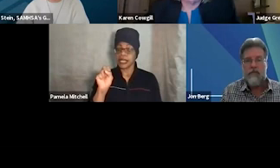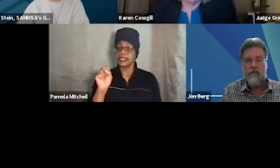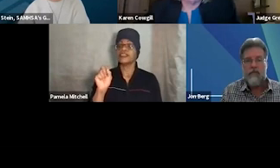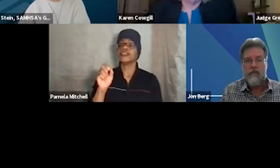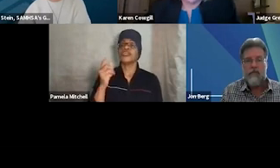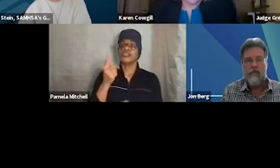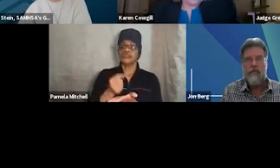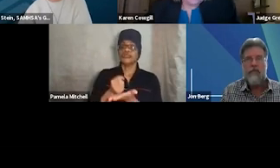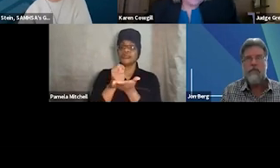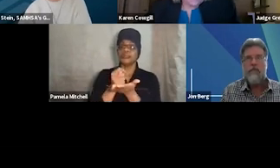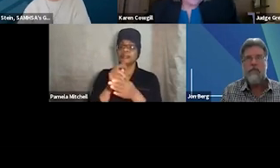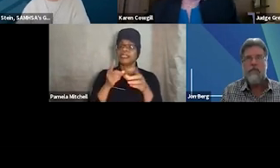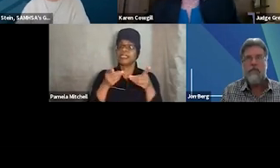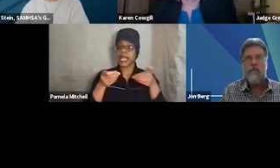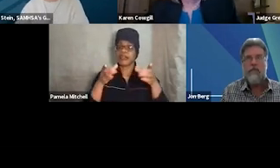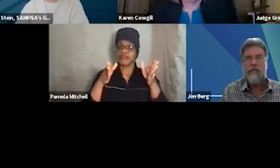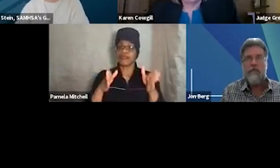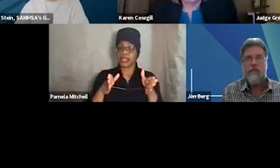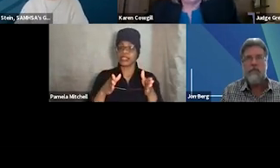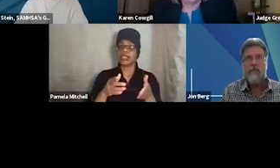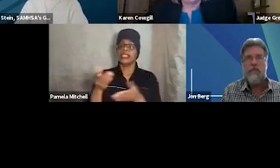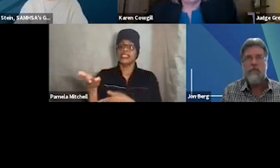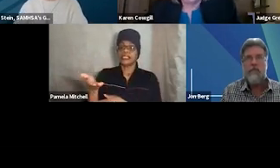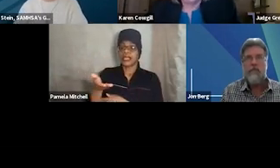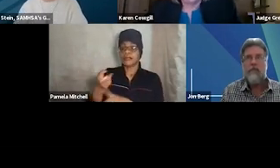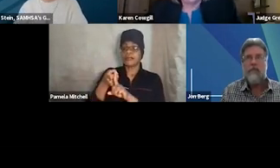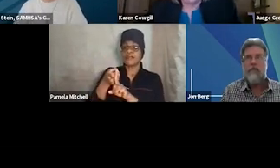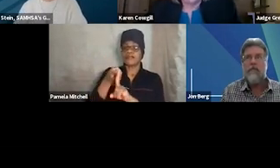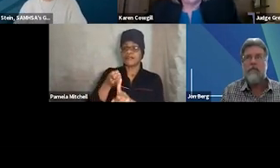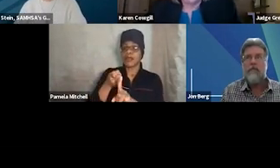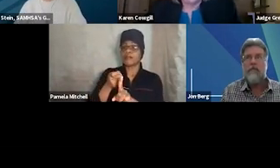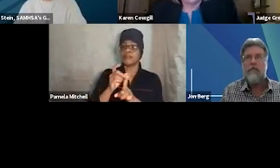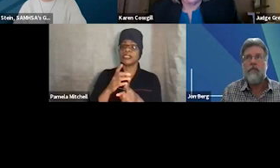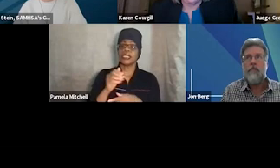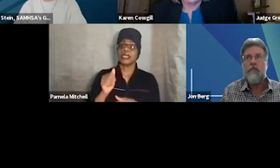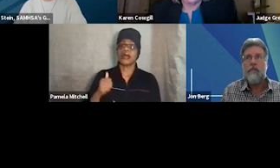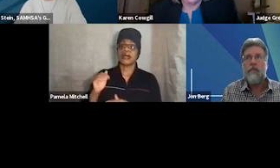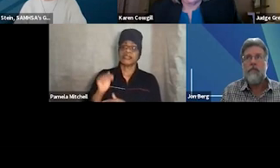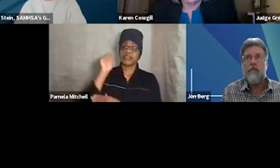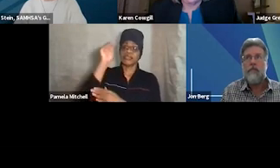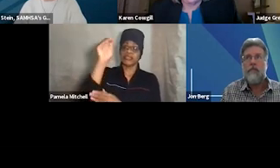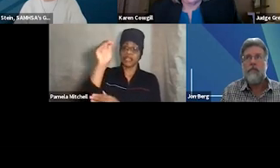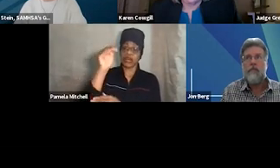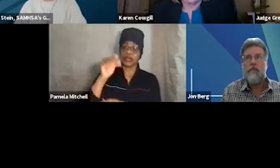a division of All Rise. She retired from Maricopa County Adult Probation, where she served as an adult probation officer